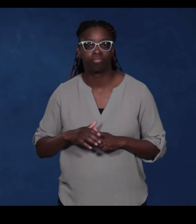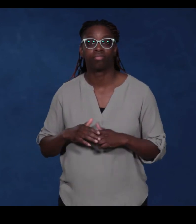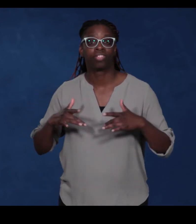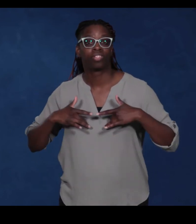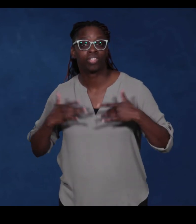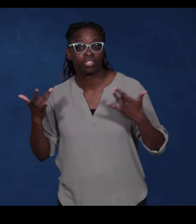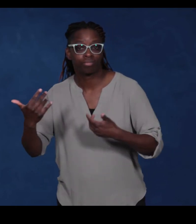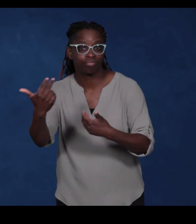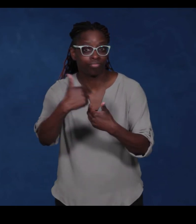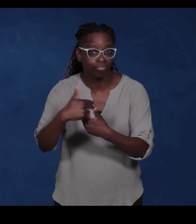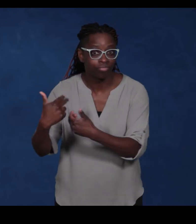Thanks.